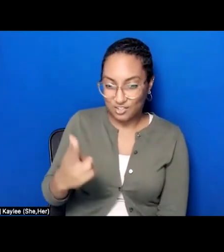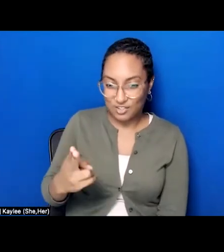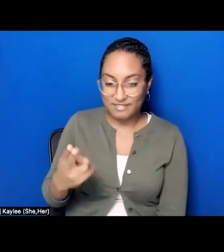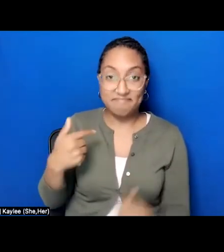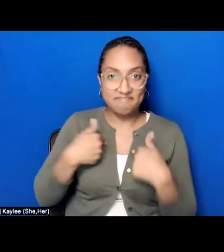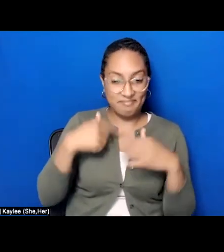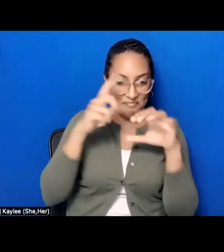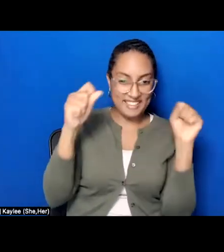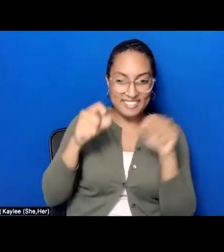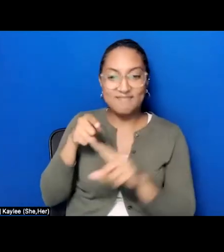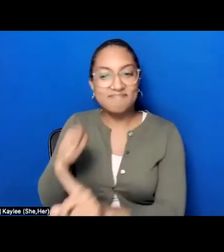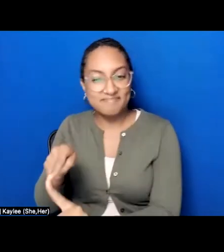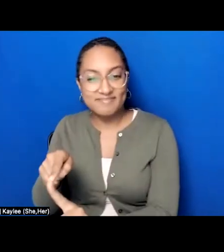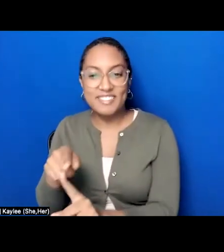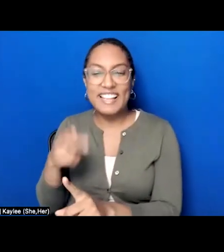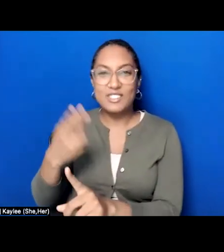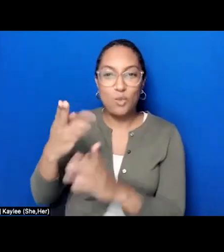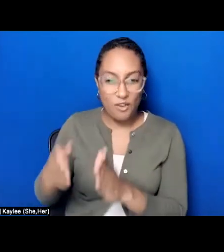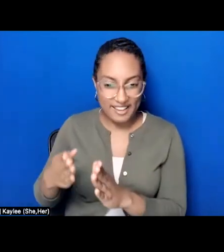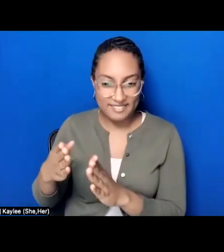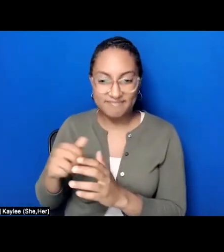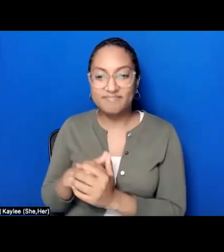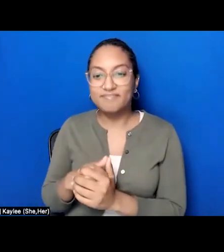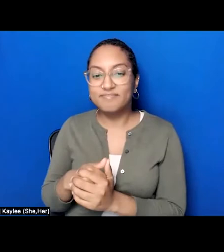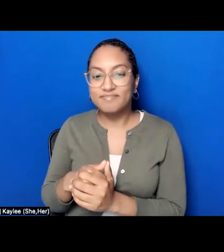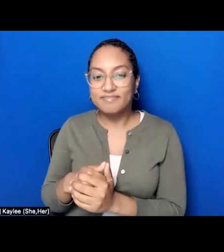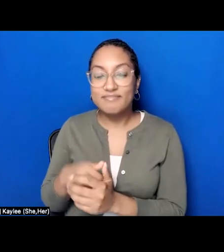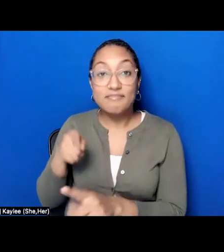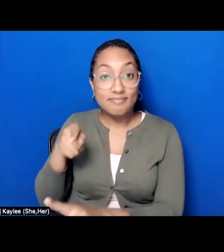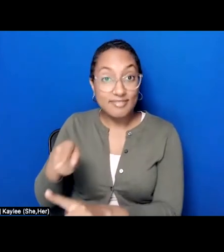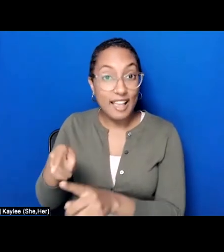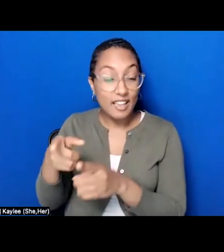During his tenure there, he directed the "Muslims in Brooklyn" initiative,